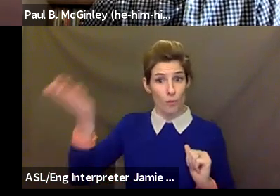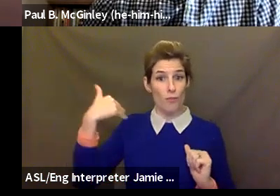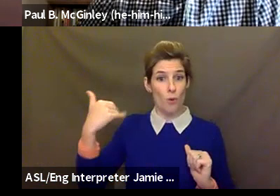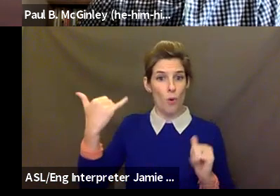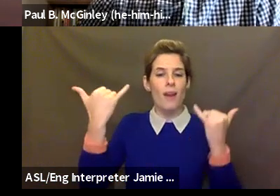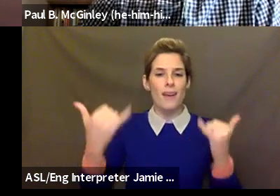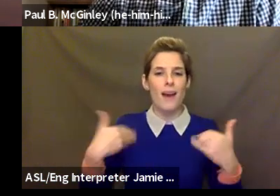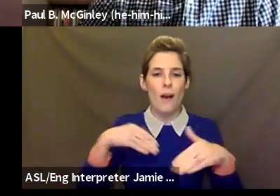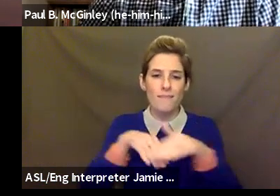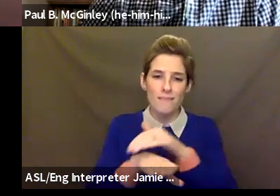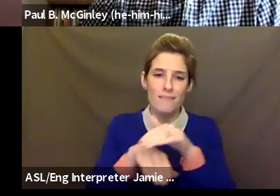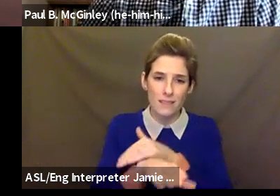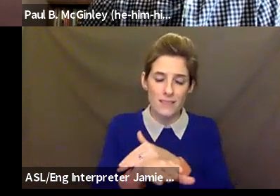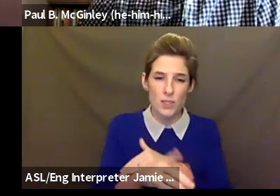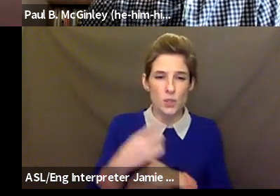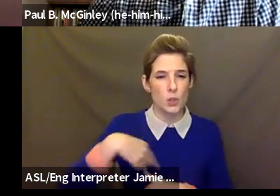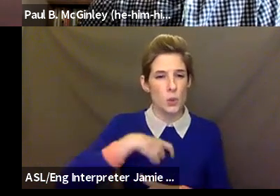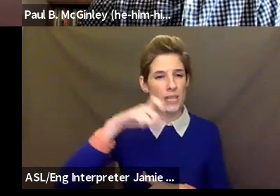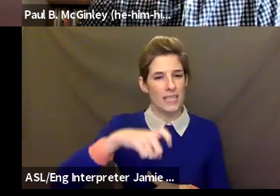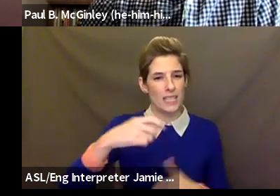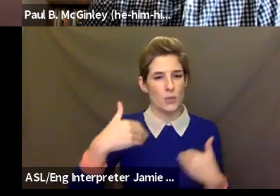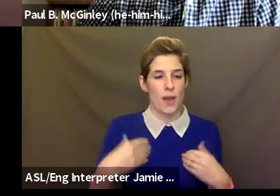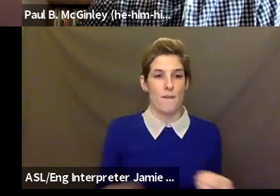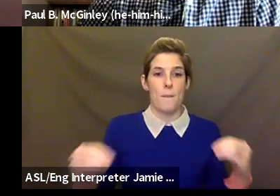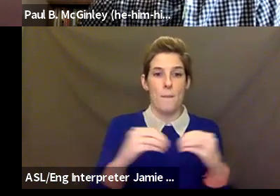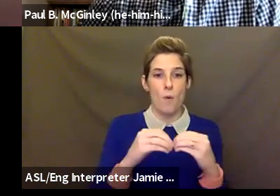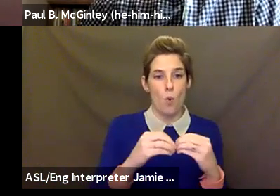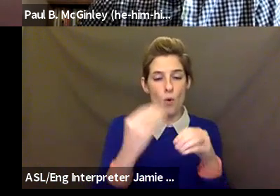education, virtual community gatherings, virtual experiences,